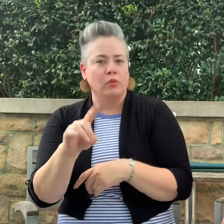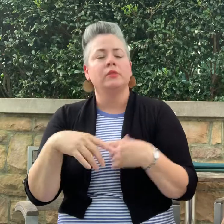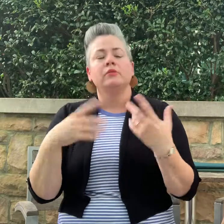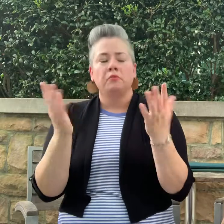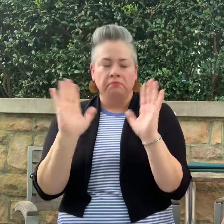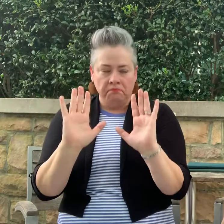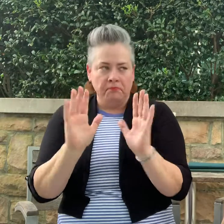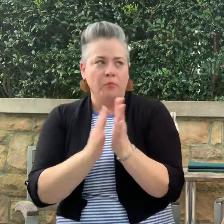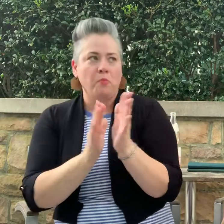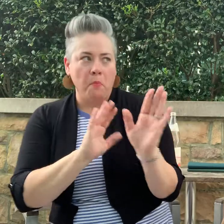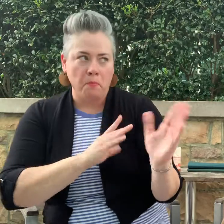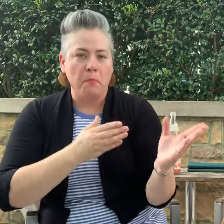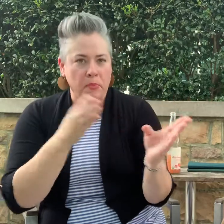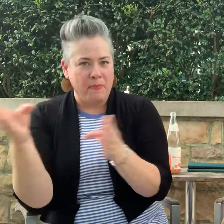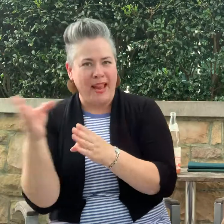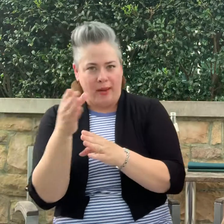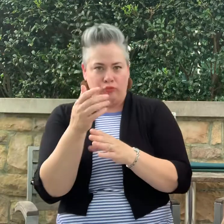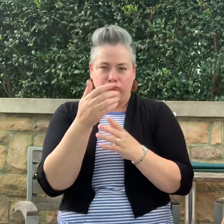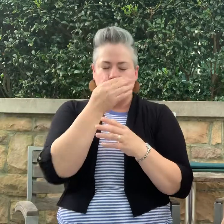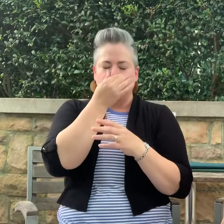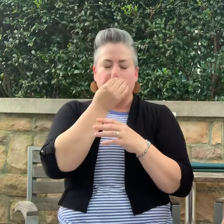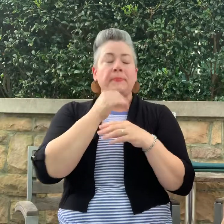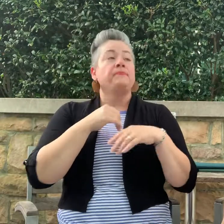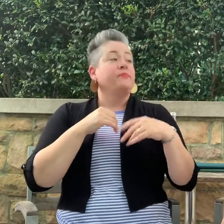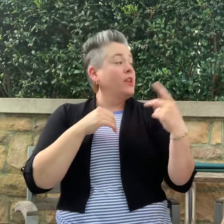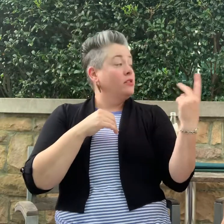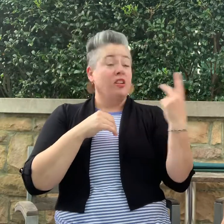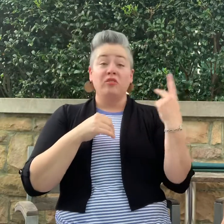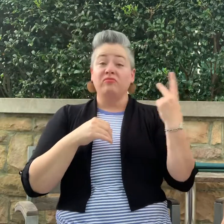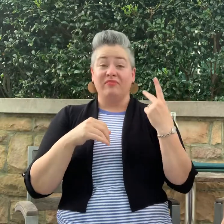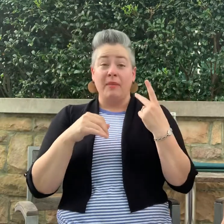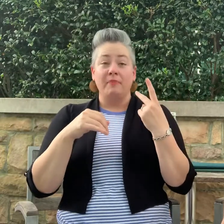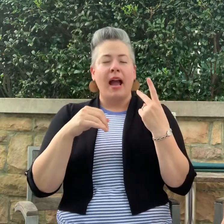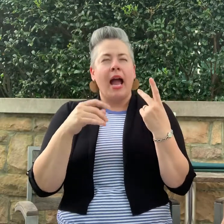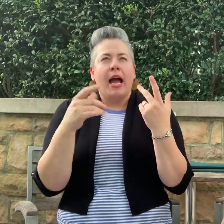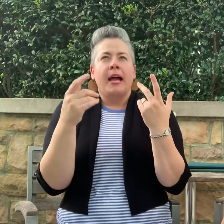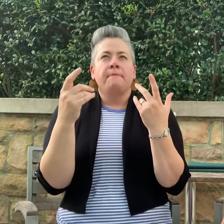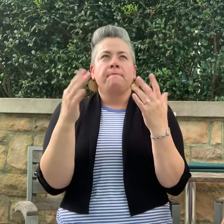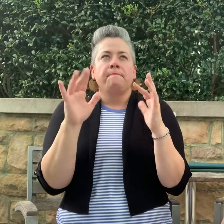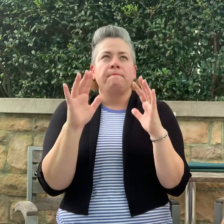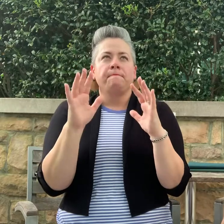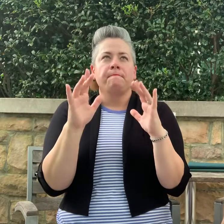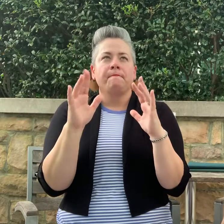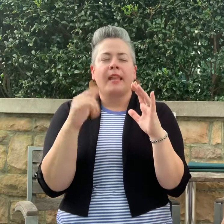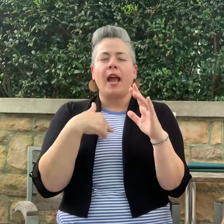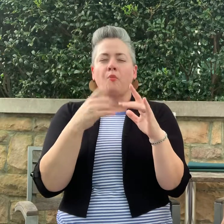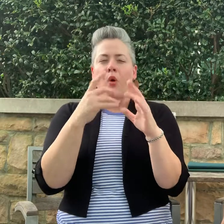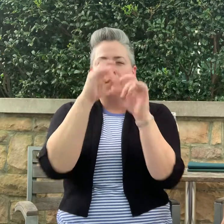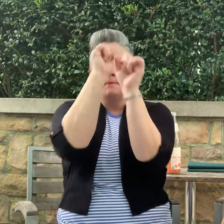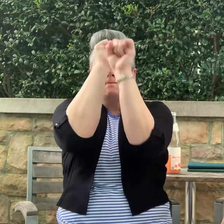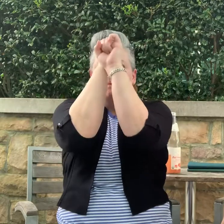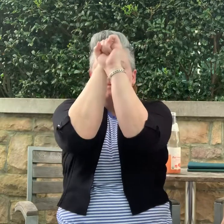I will try my best to describe the drive.